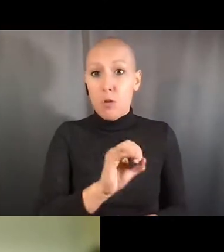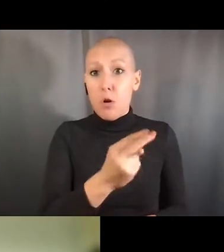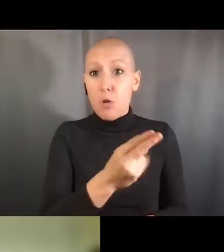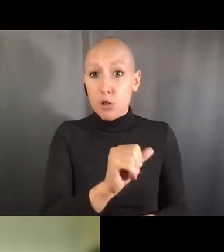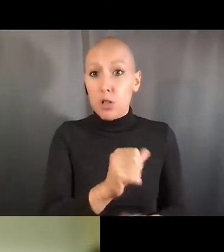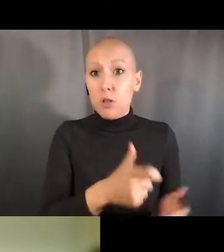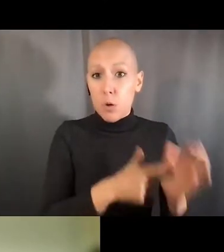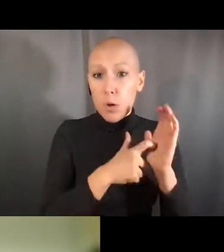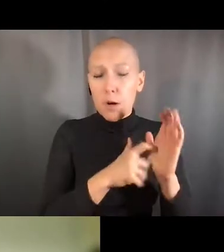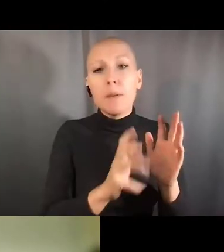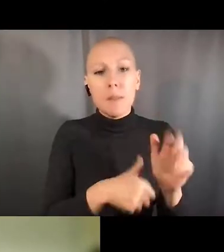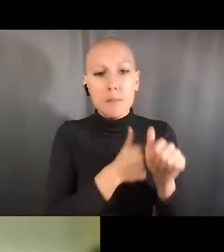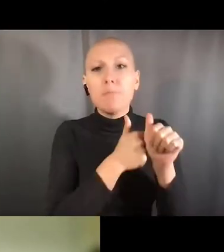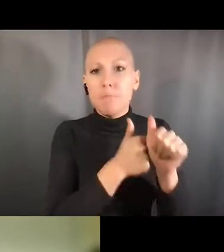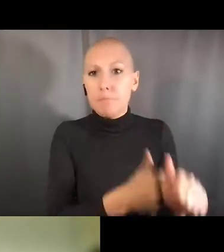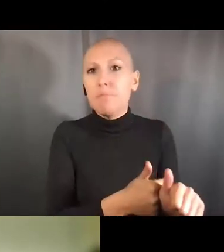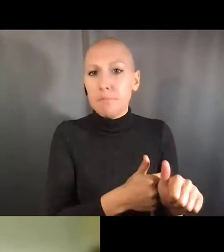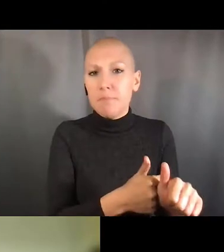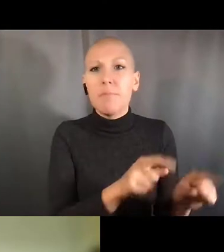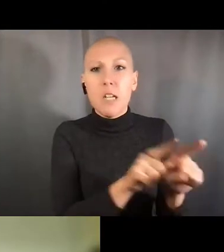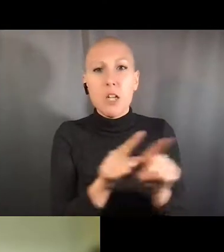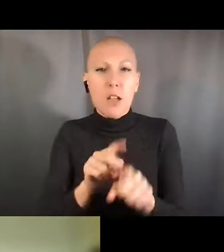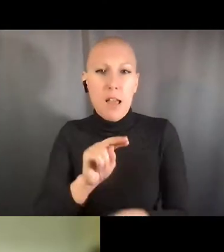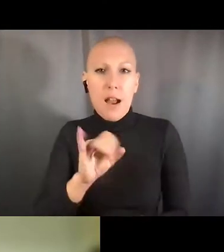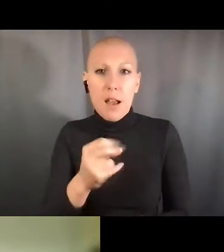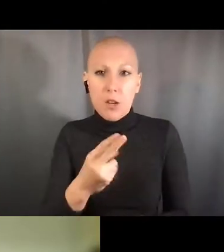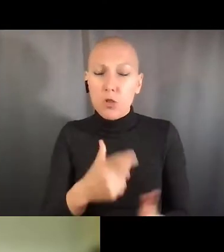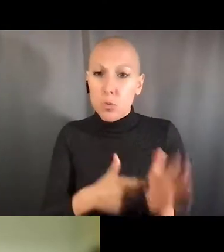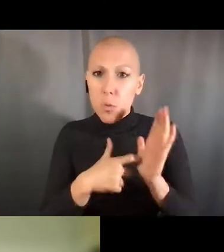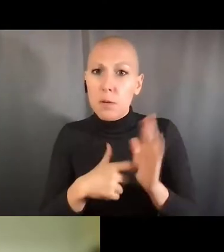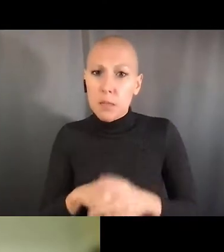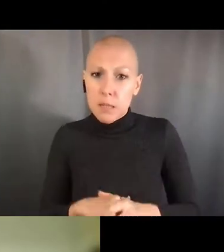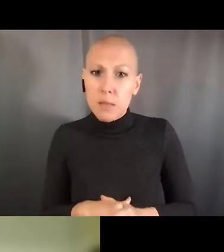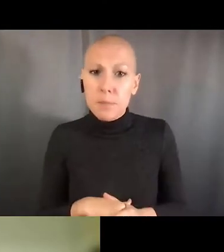And therefore, not only that, if you think about them, they all have open cuffs,